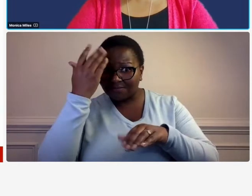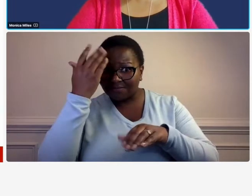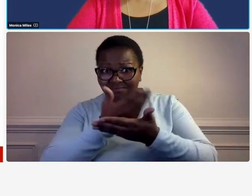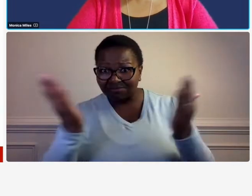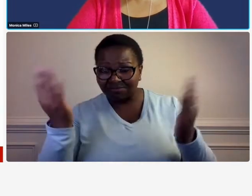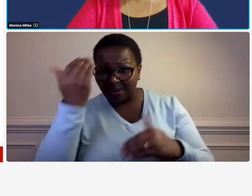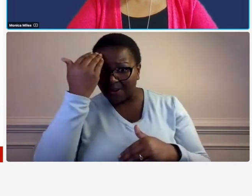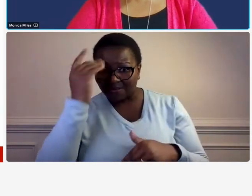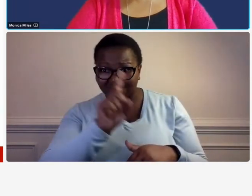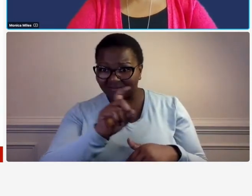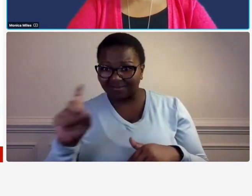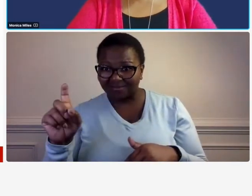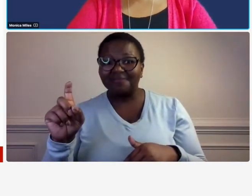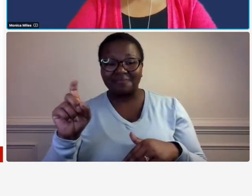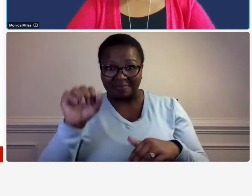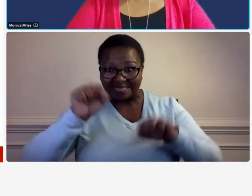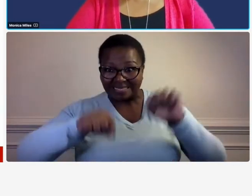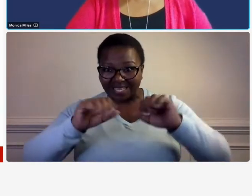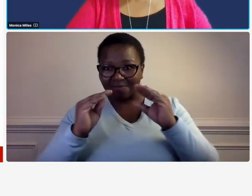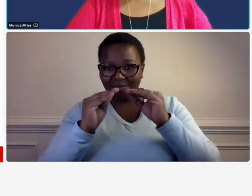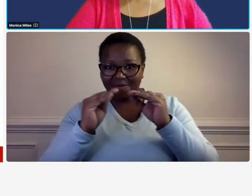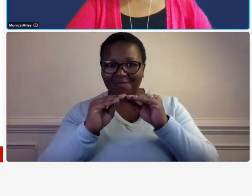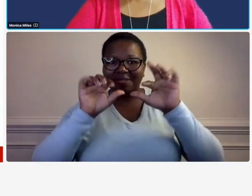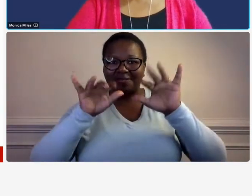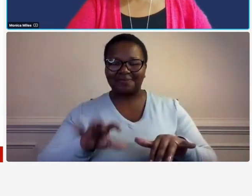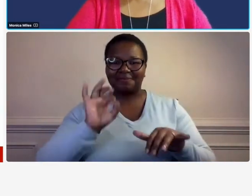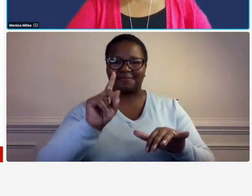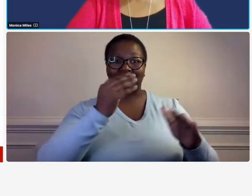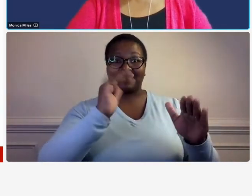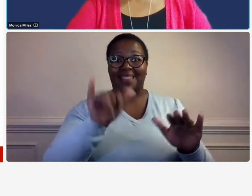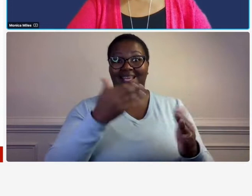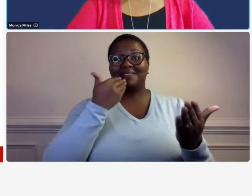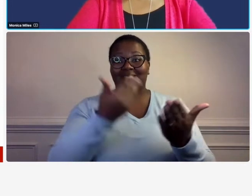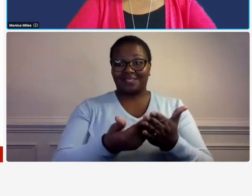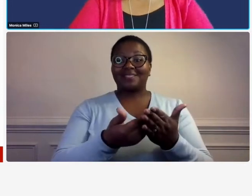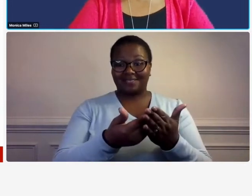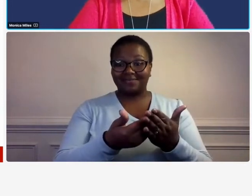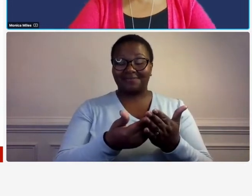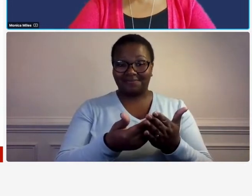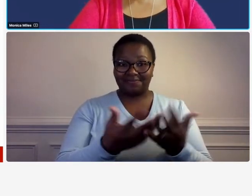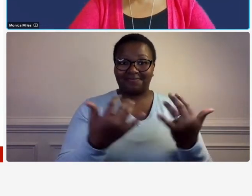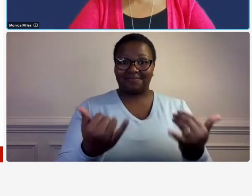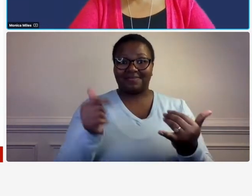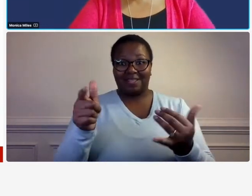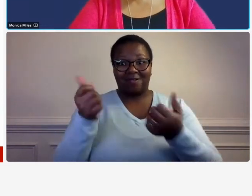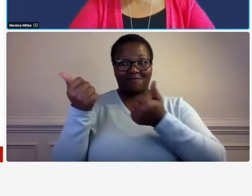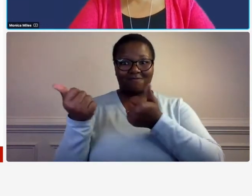okay some more yeses okay so that is really good so it's good um that you know the um